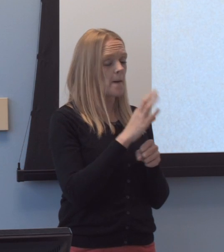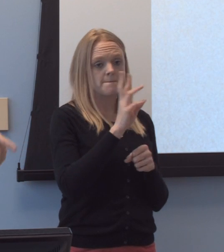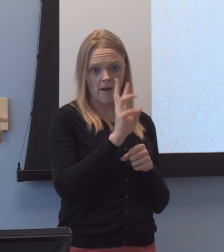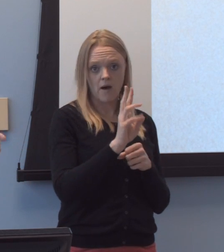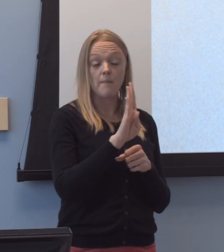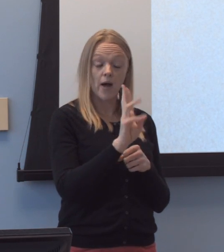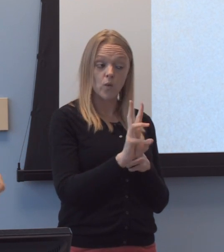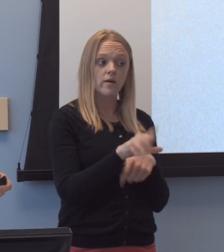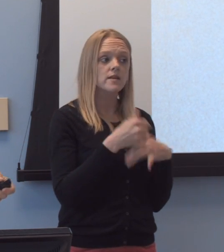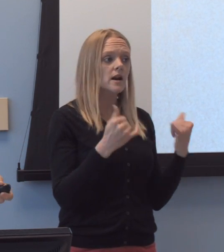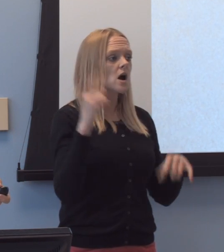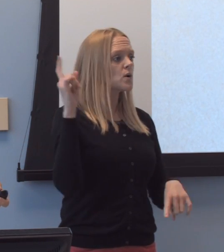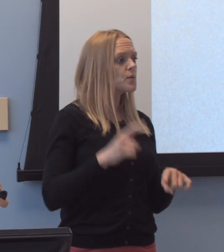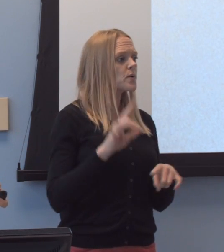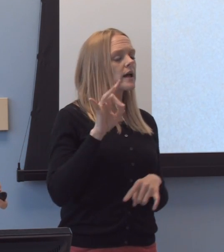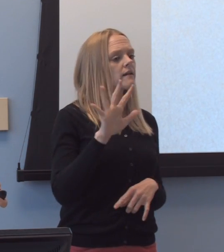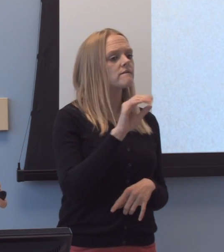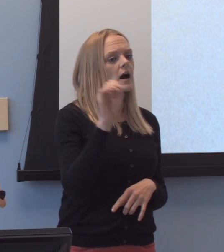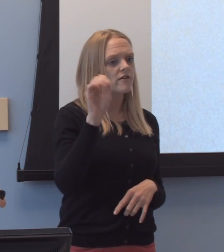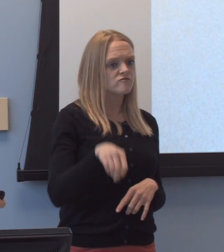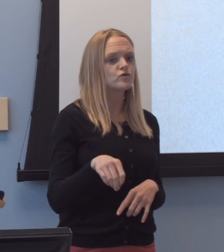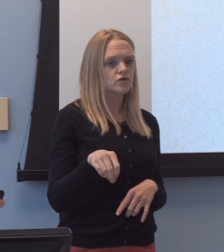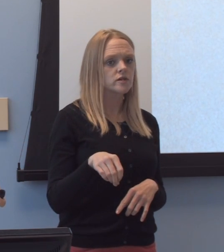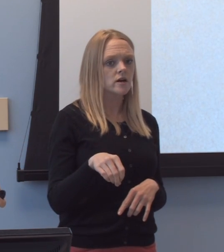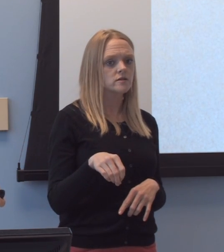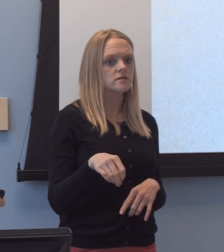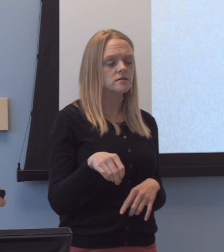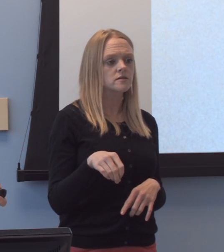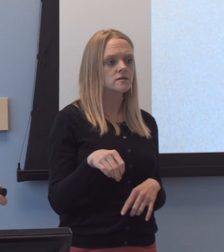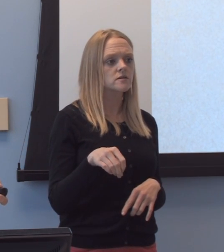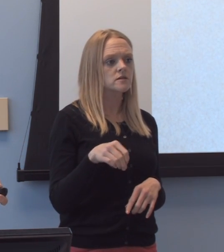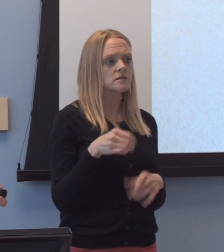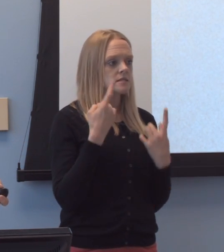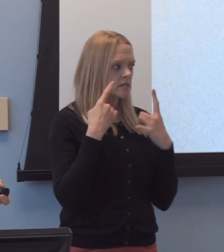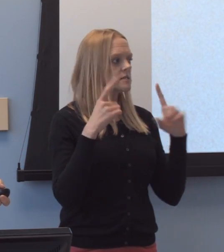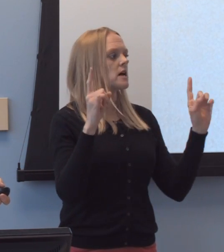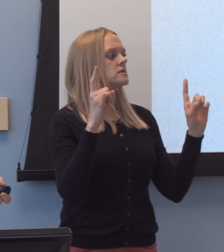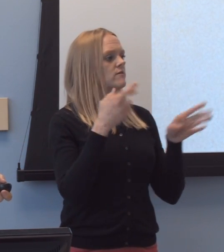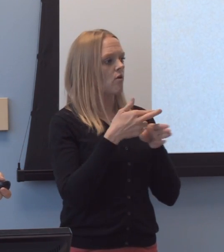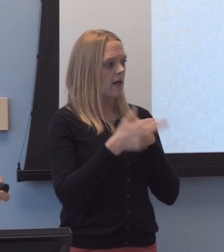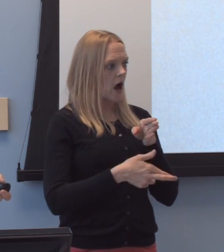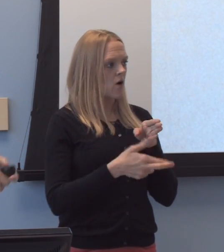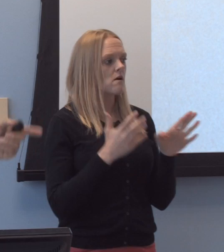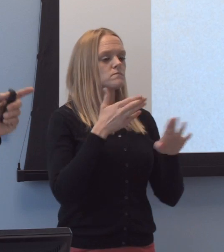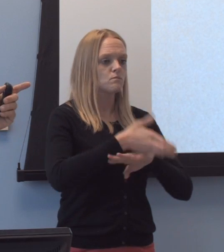Now it's dropped to about 85%, uh, outcome-successful outcomes post-graduate,